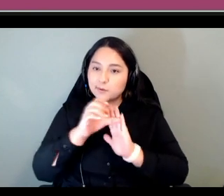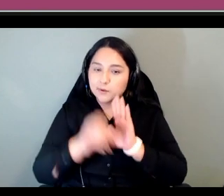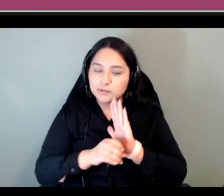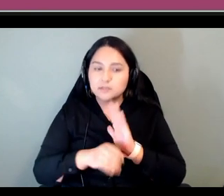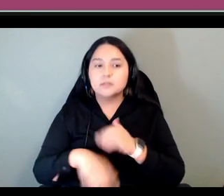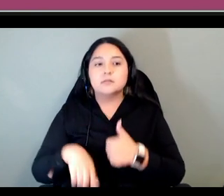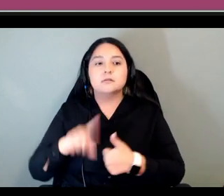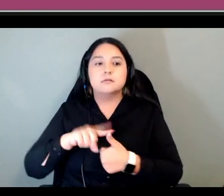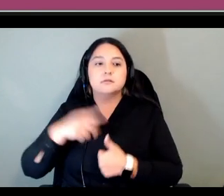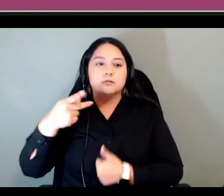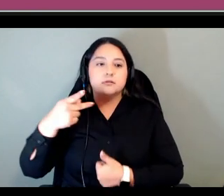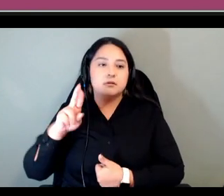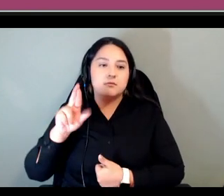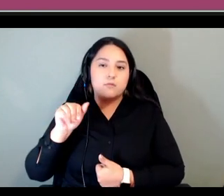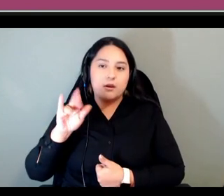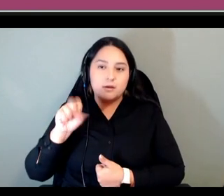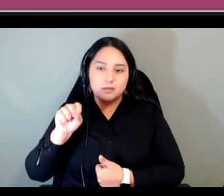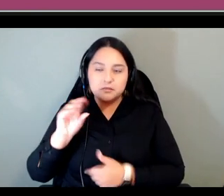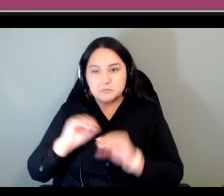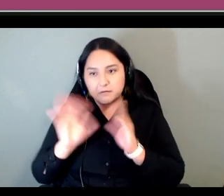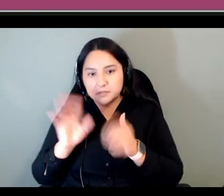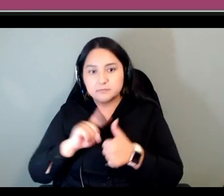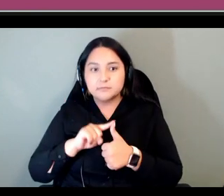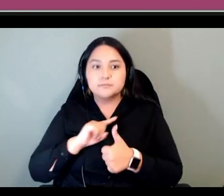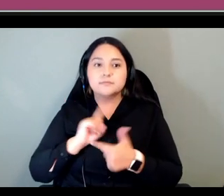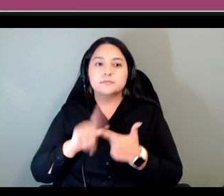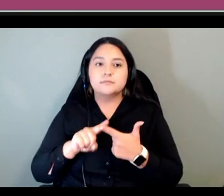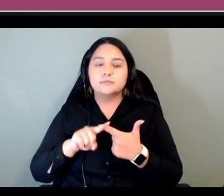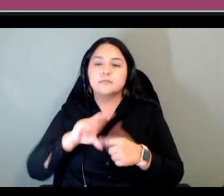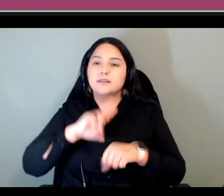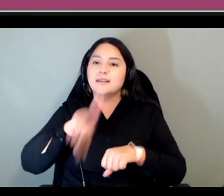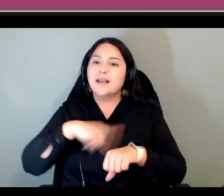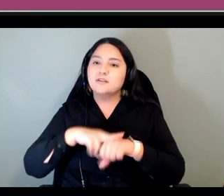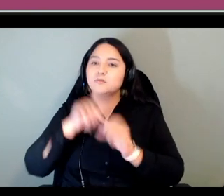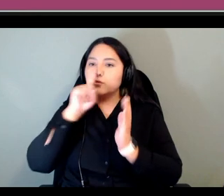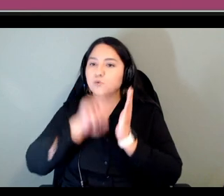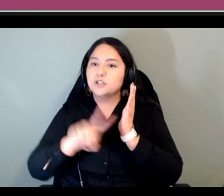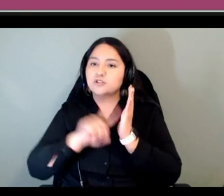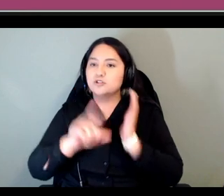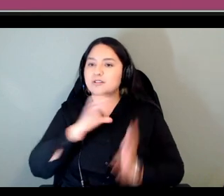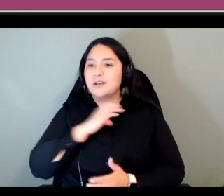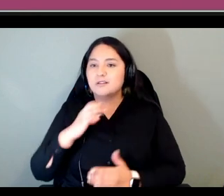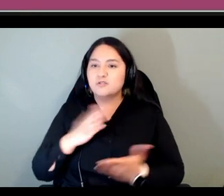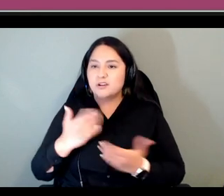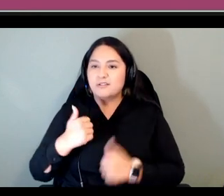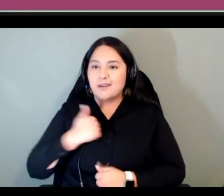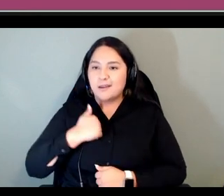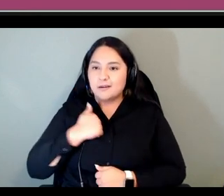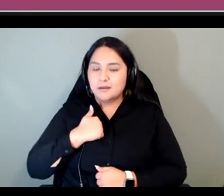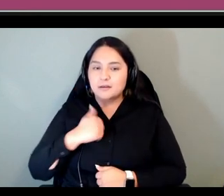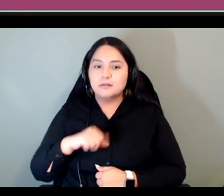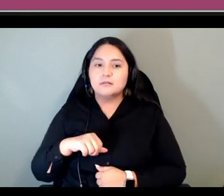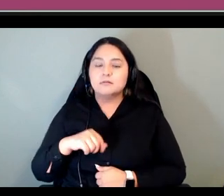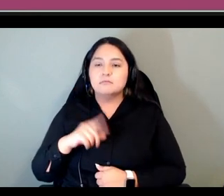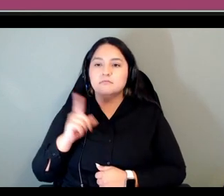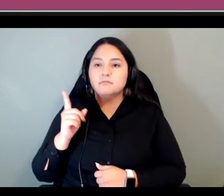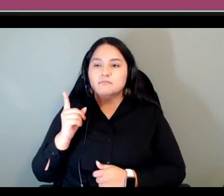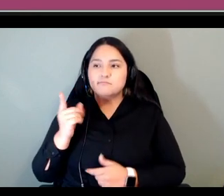prairies and then the national research council of canada um provided support in terms of